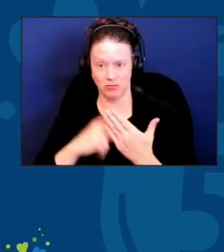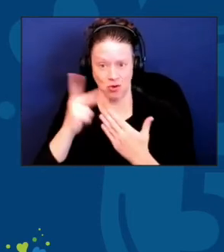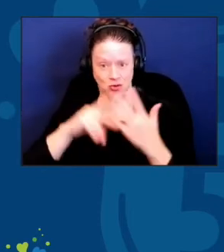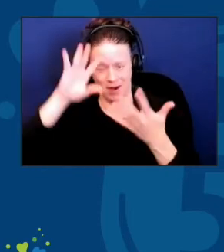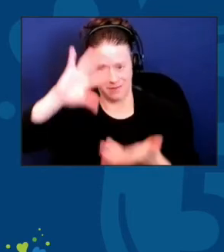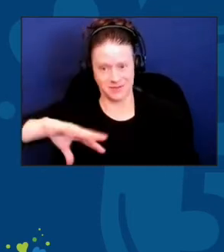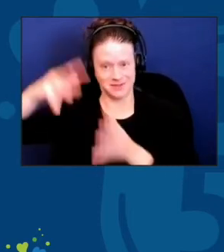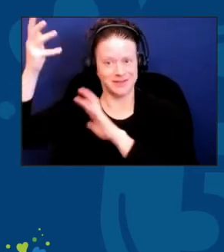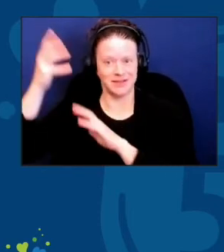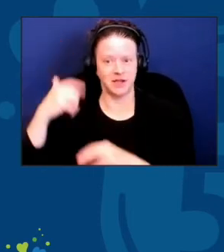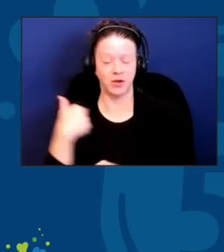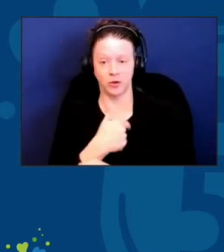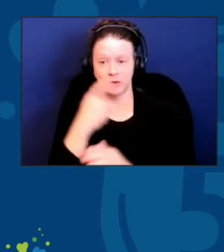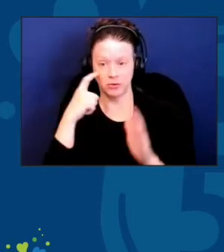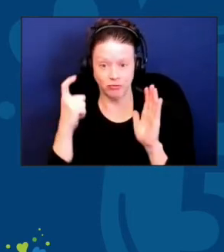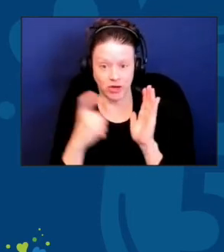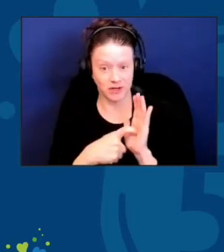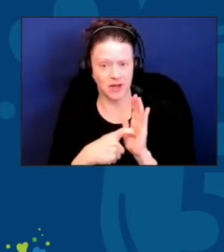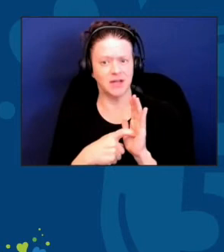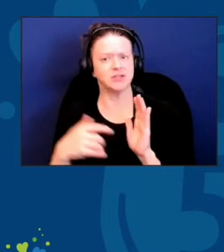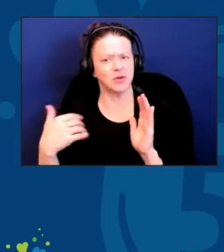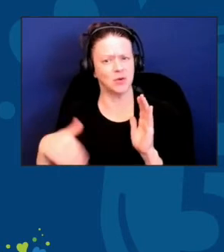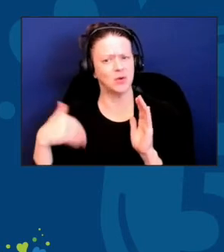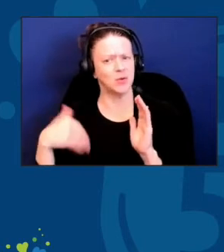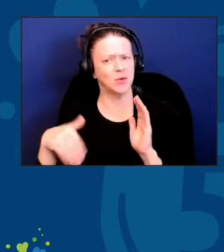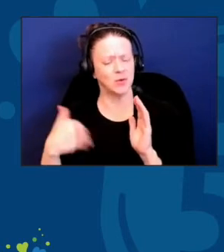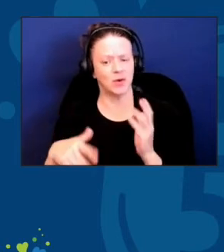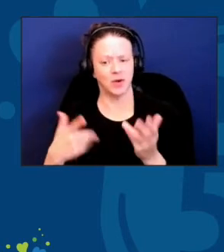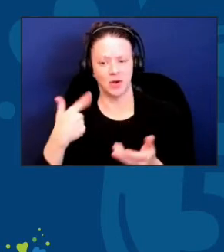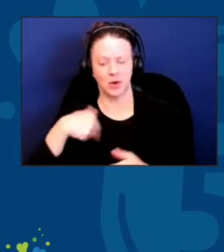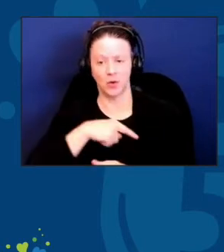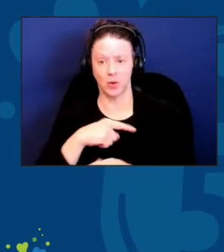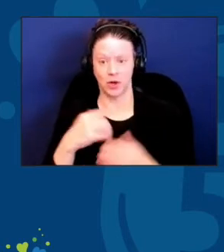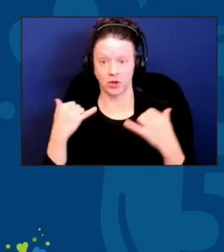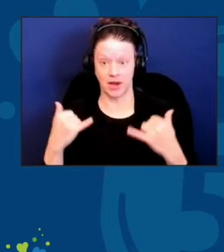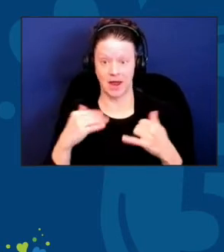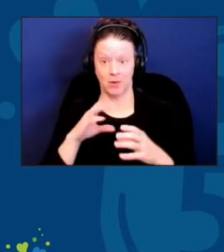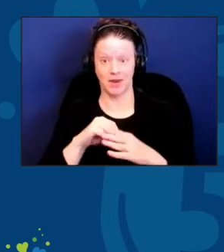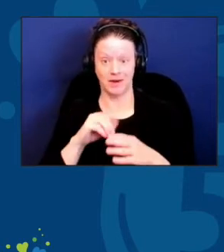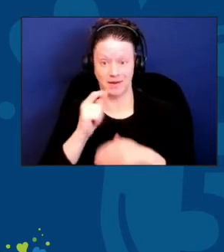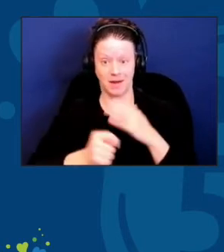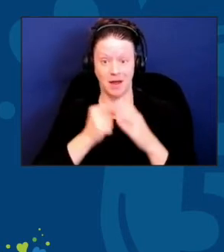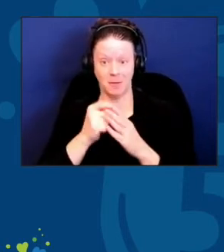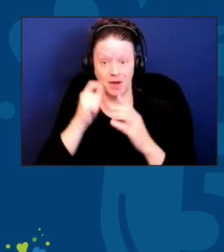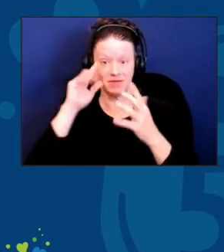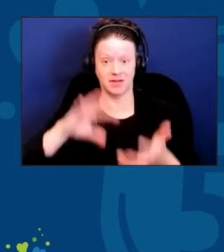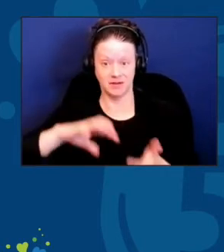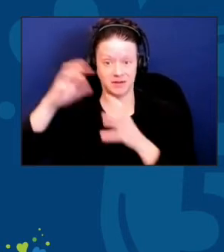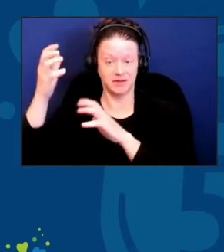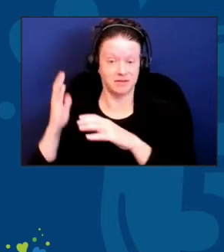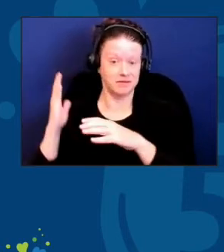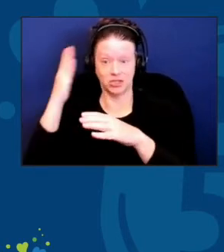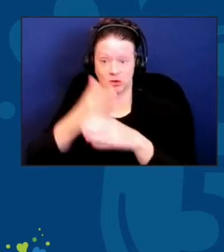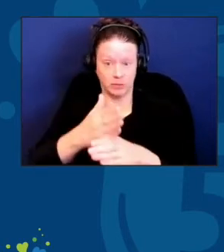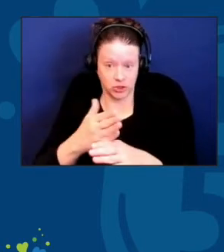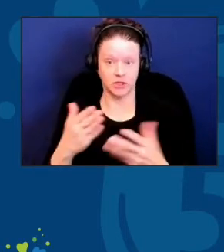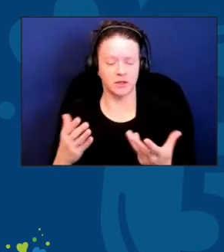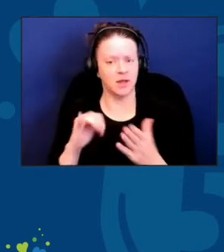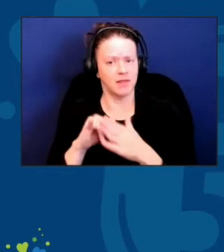we recognize that we are in an age of disruption. Disruption which comes from the impact of COVID